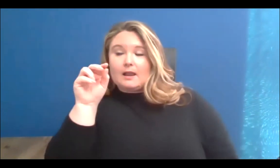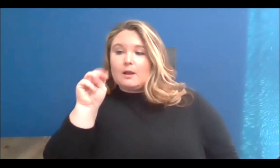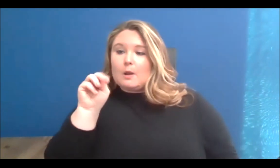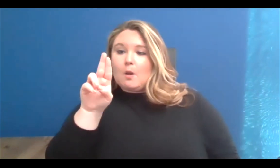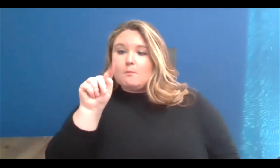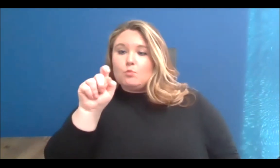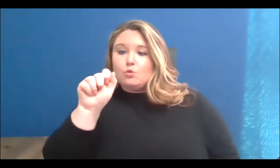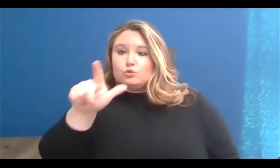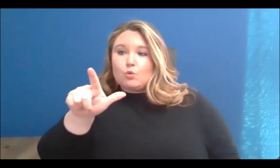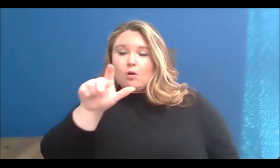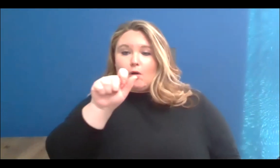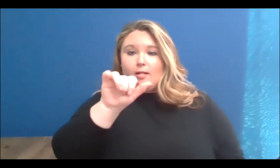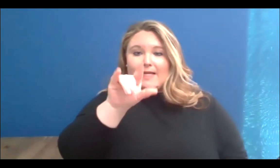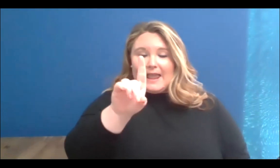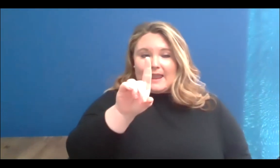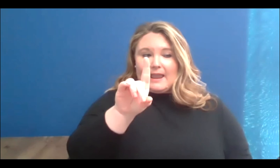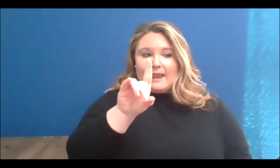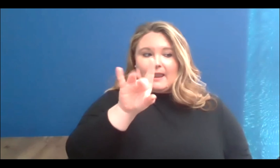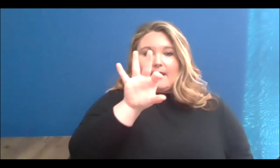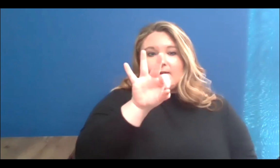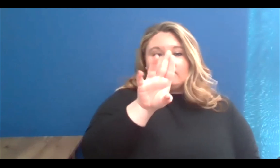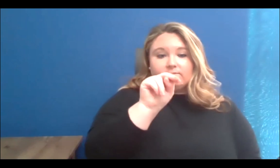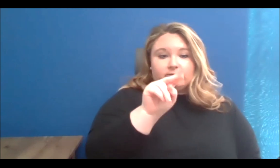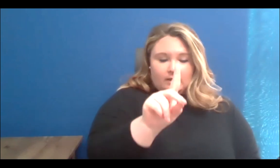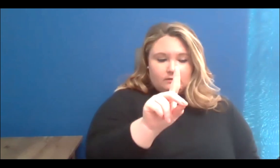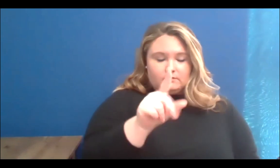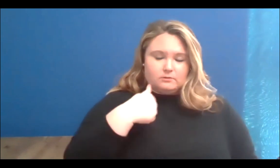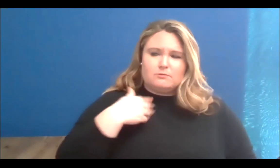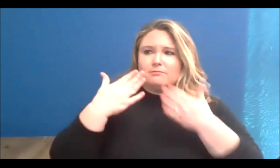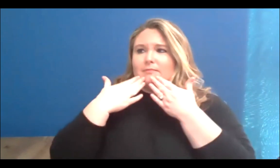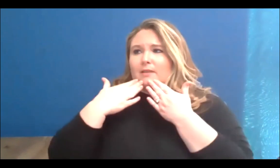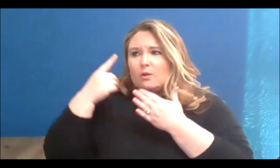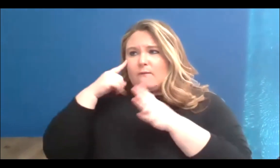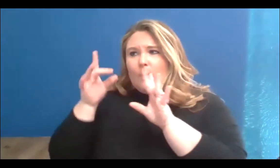So that's definitely something that, so thank you for mentioning that. I would